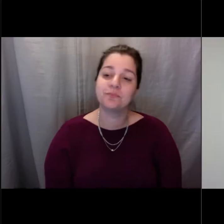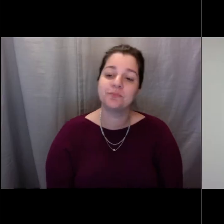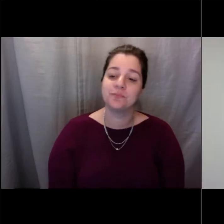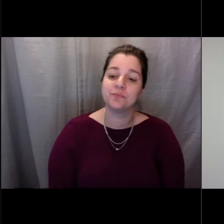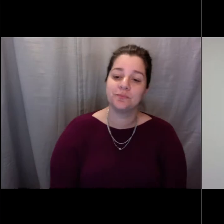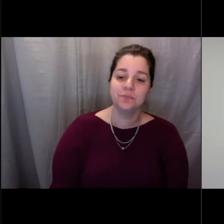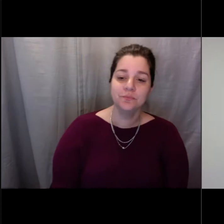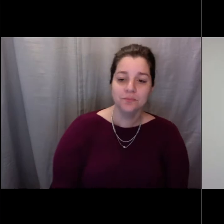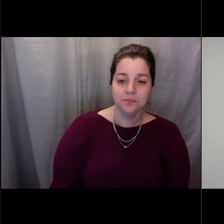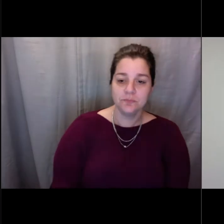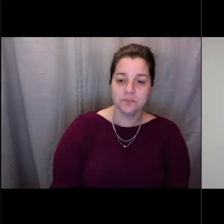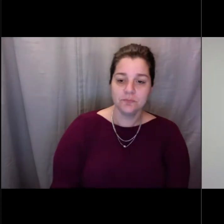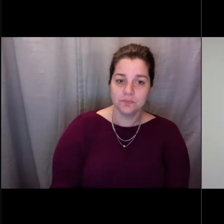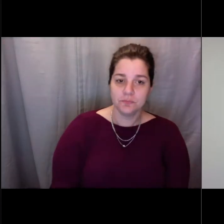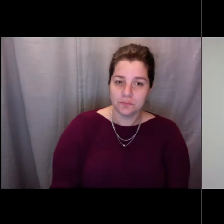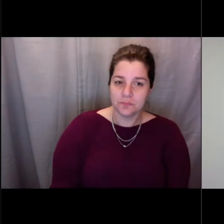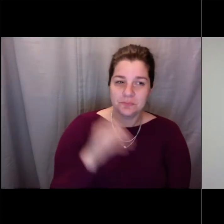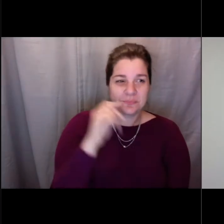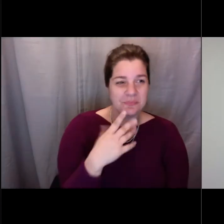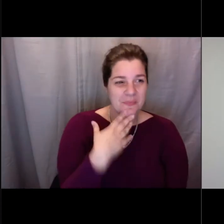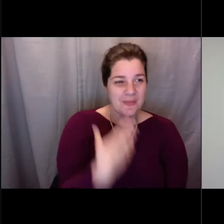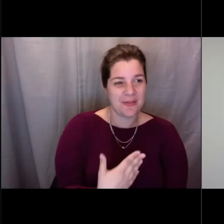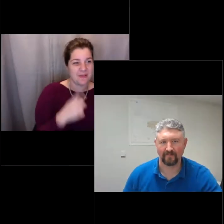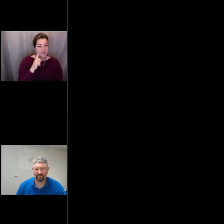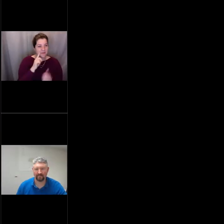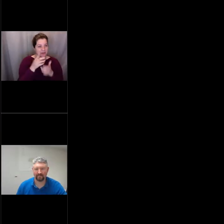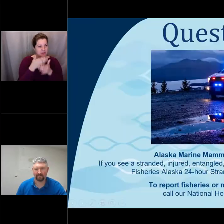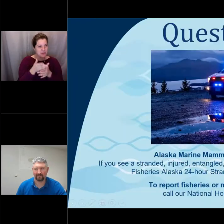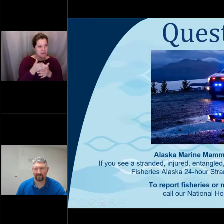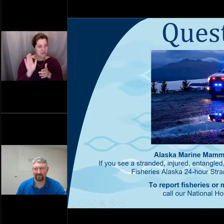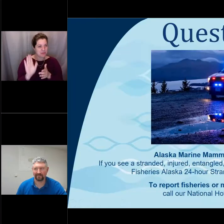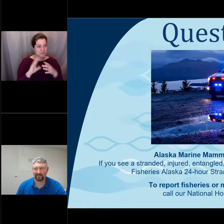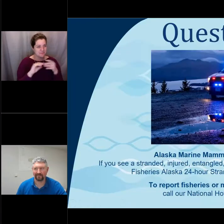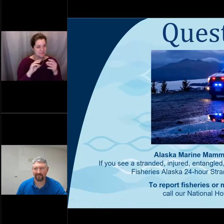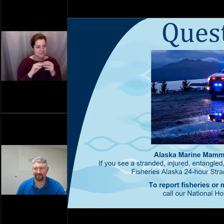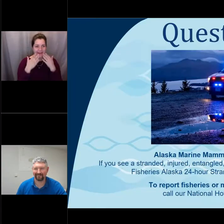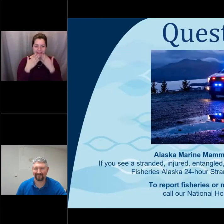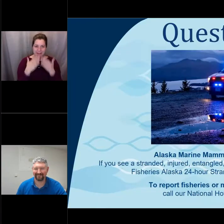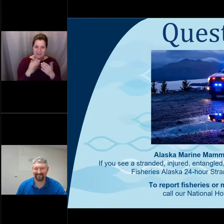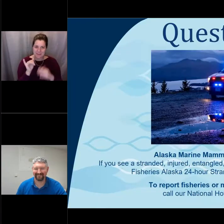[Lisa] Okay, well, thanks for sharing that with us, Alex. That was a pretty cool video